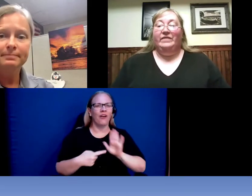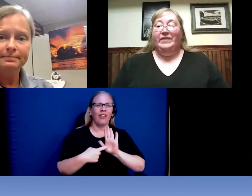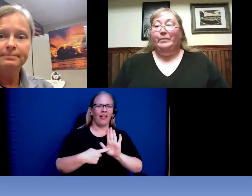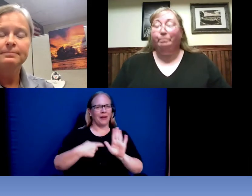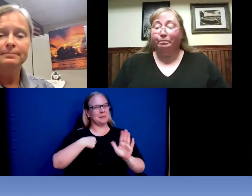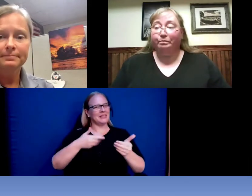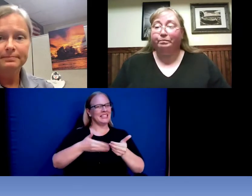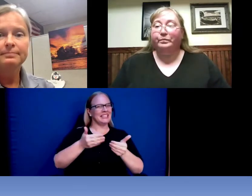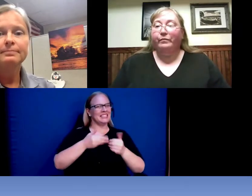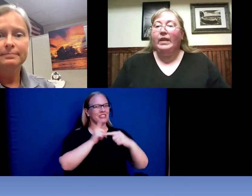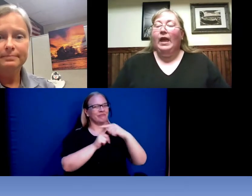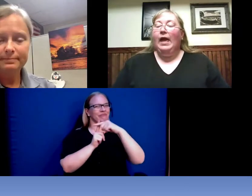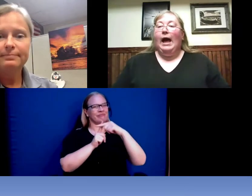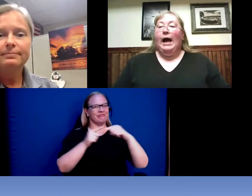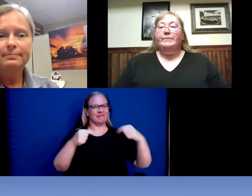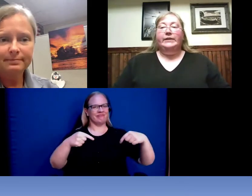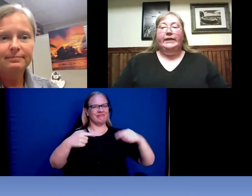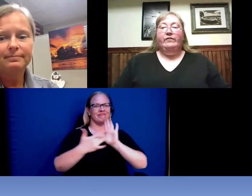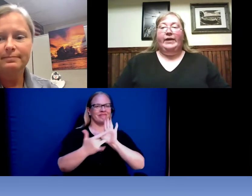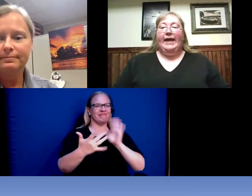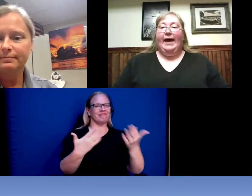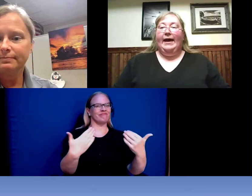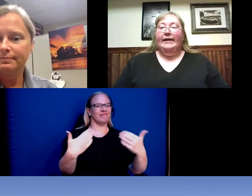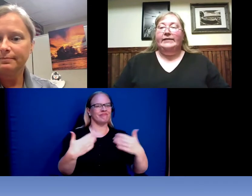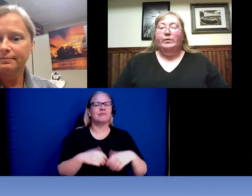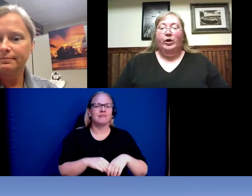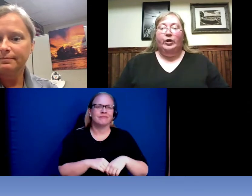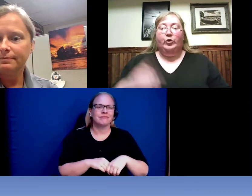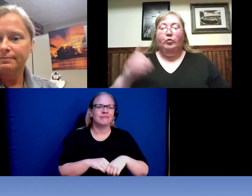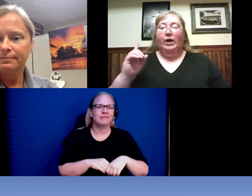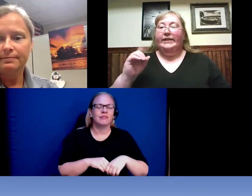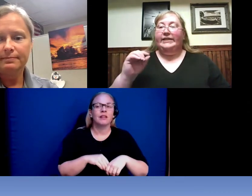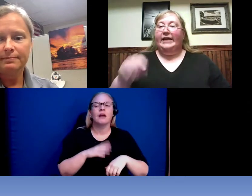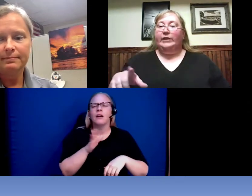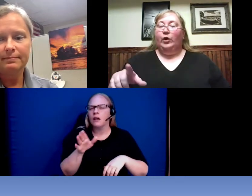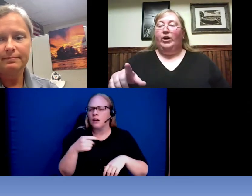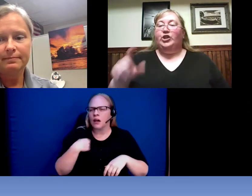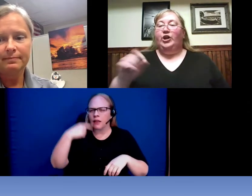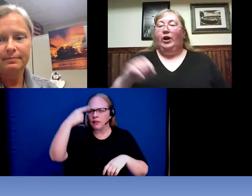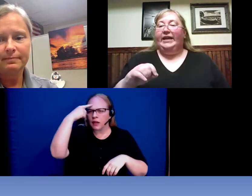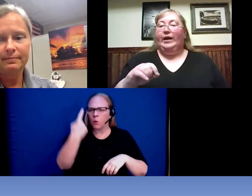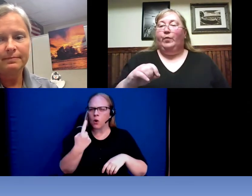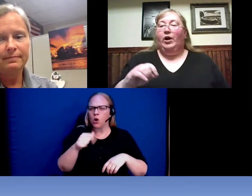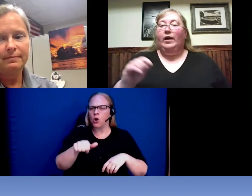of them. I believe we have someone who wanted to ask a question on camera